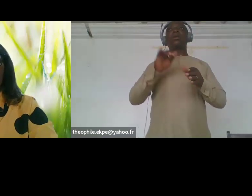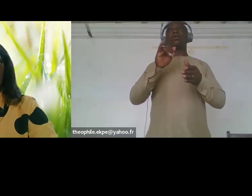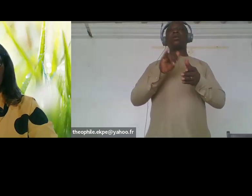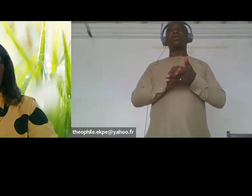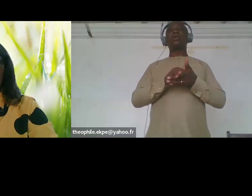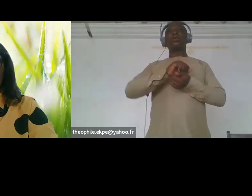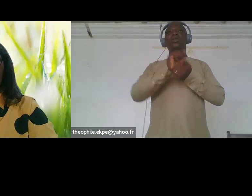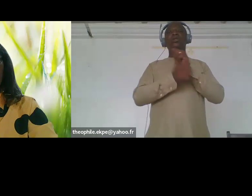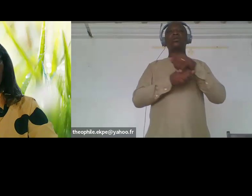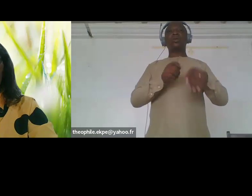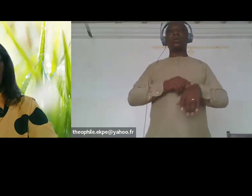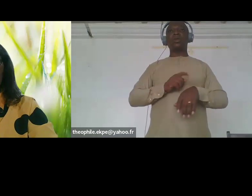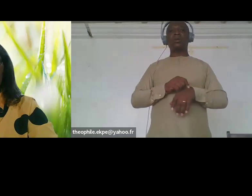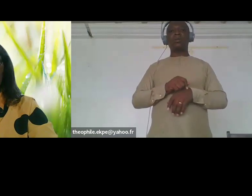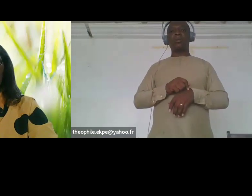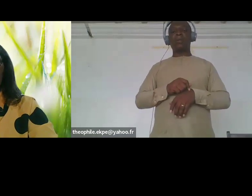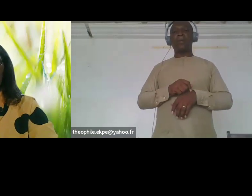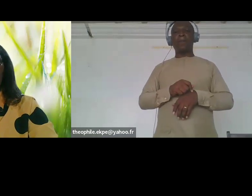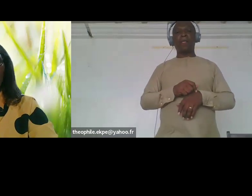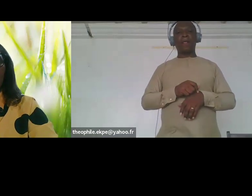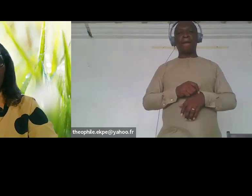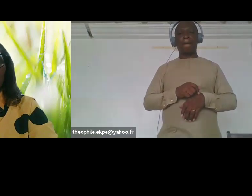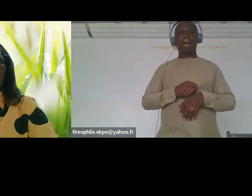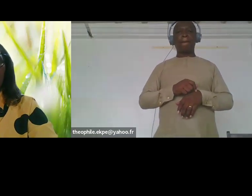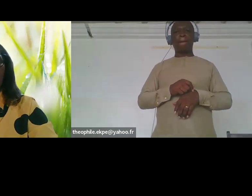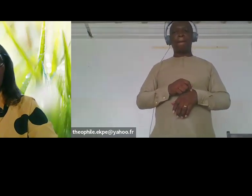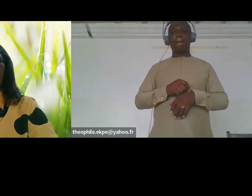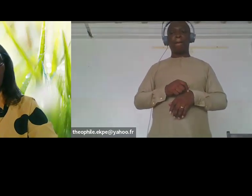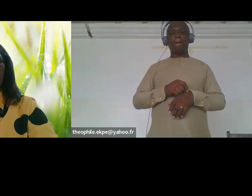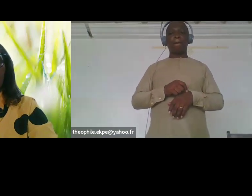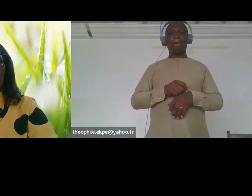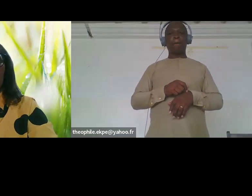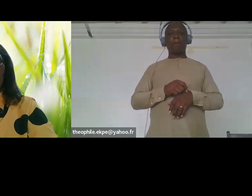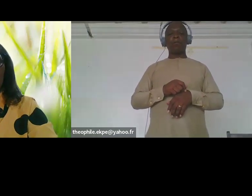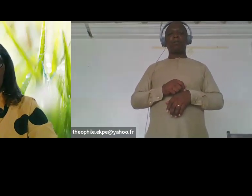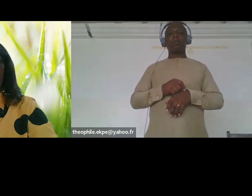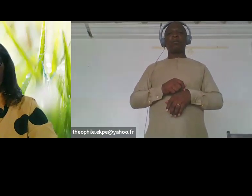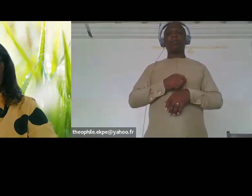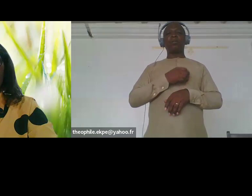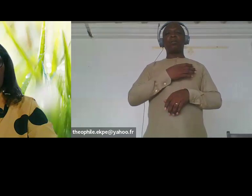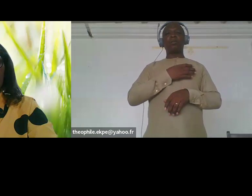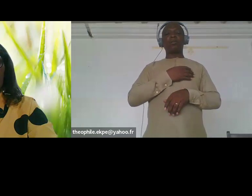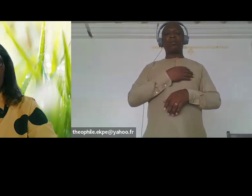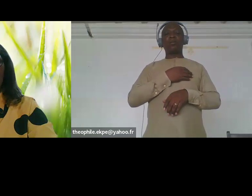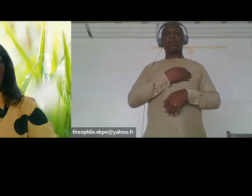um a new project to advocate for influencing Climate Action policies and